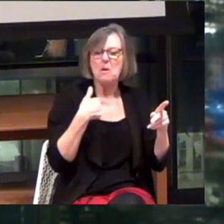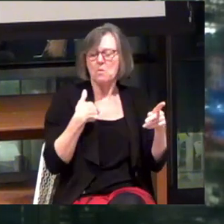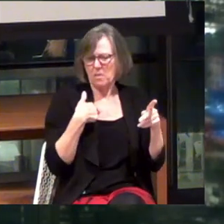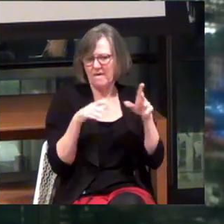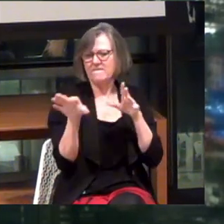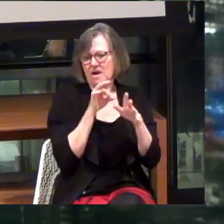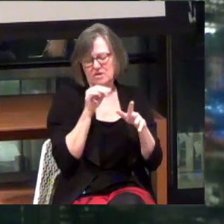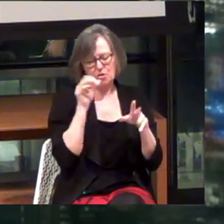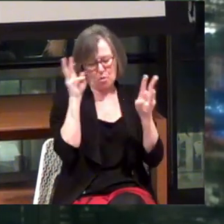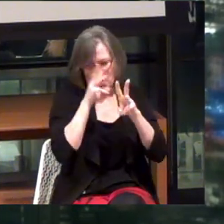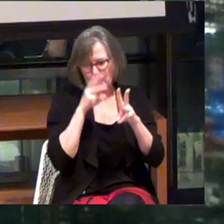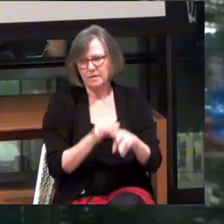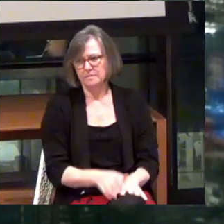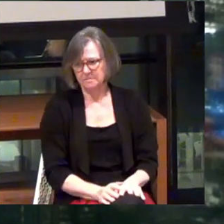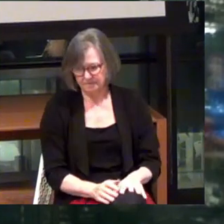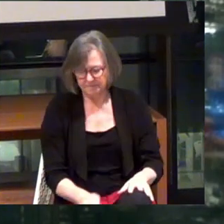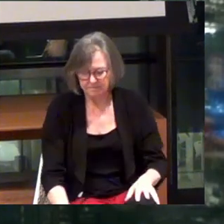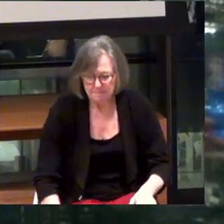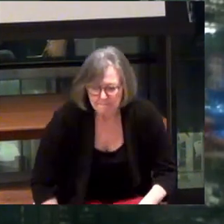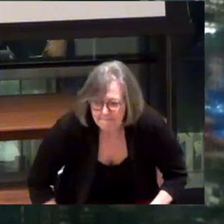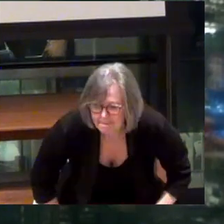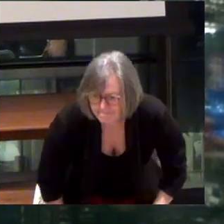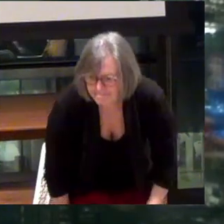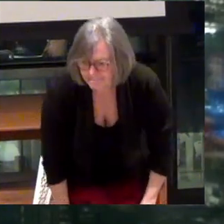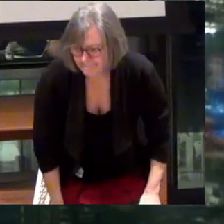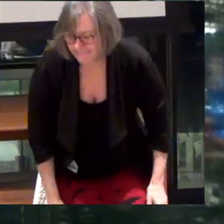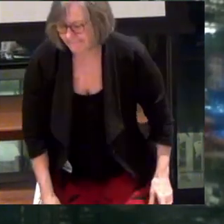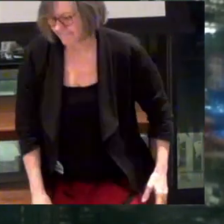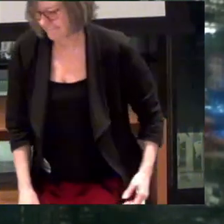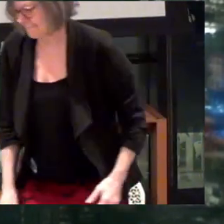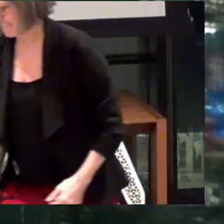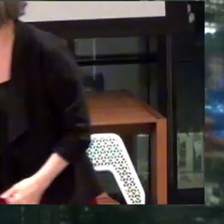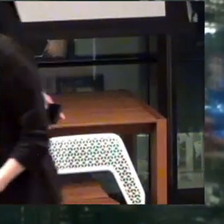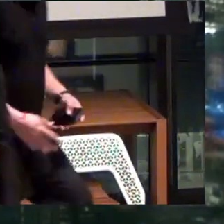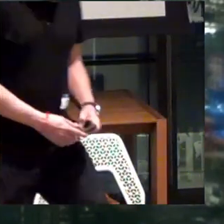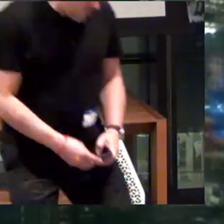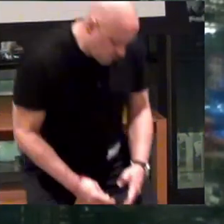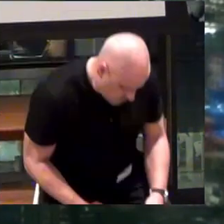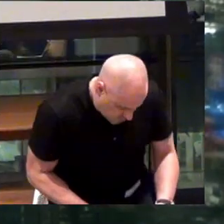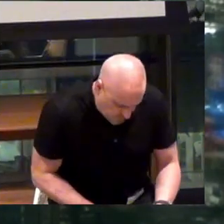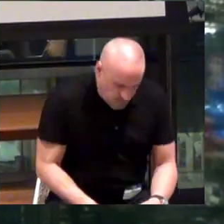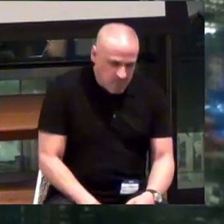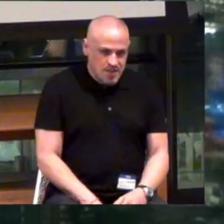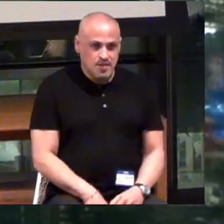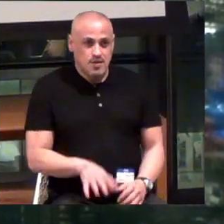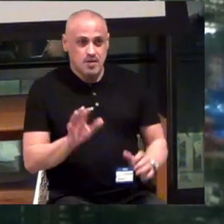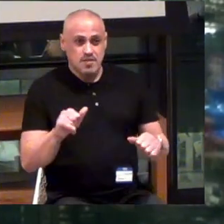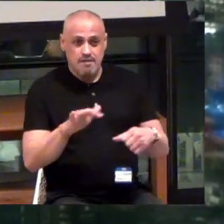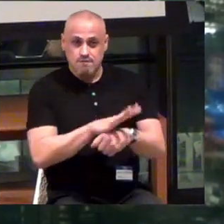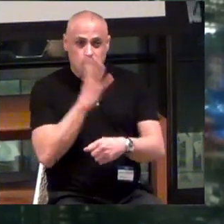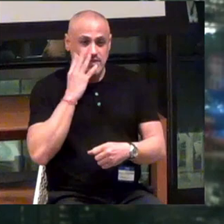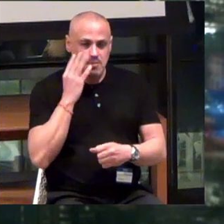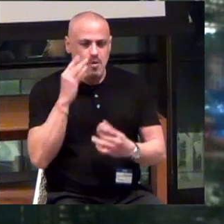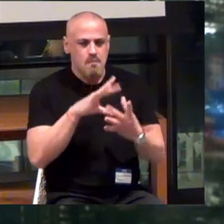Don't worry. And that was the message that we took from the whole experience. And so...